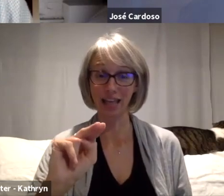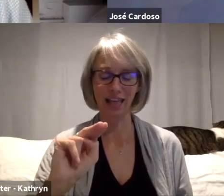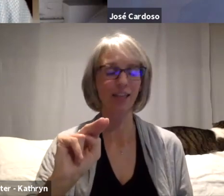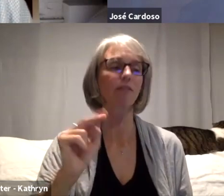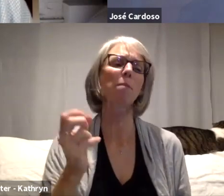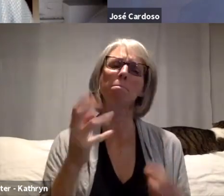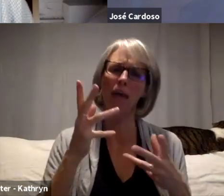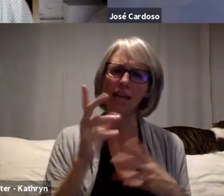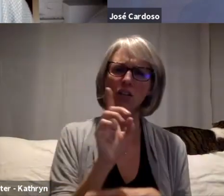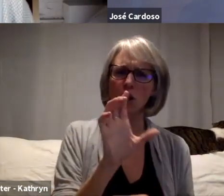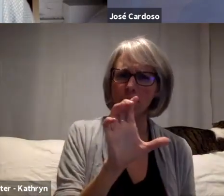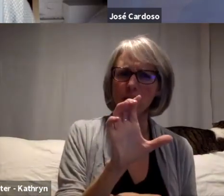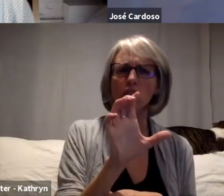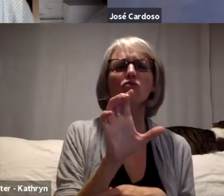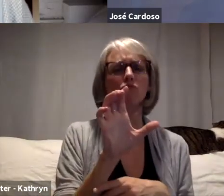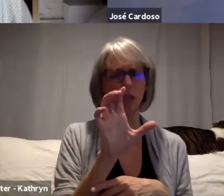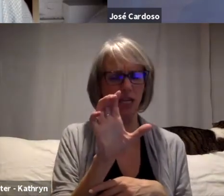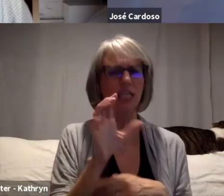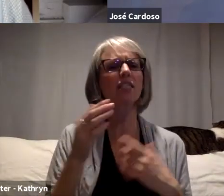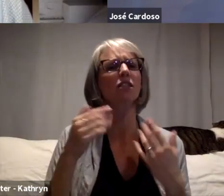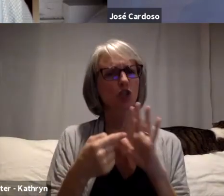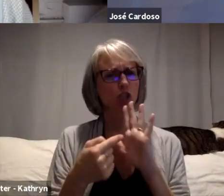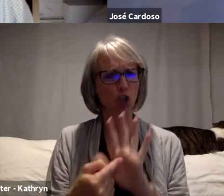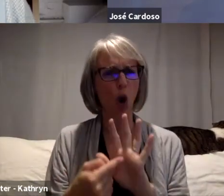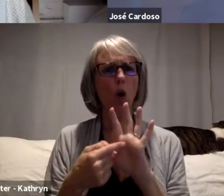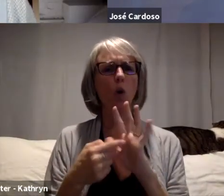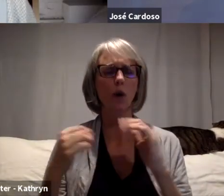especially in terms of Indigenous relationship and world views to land,